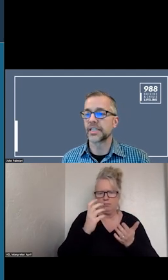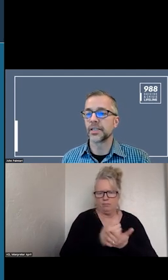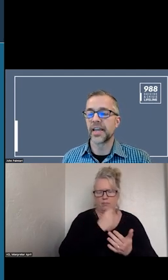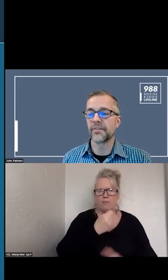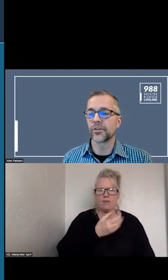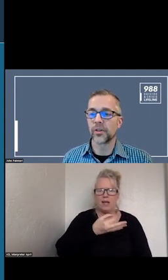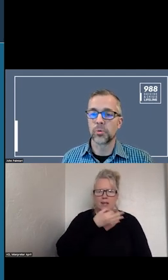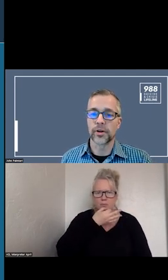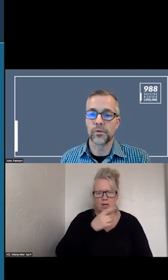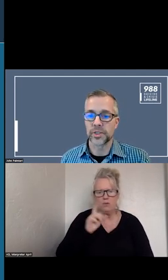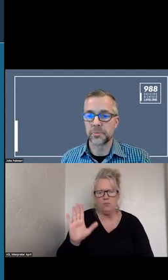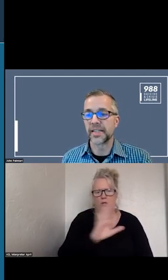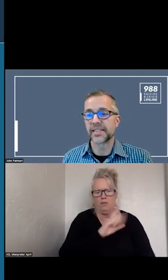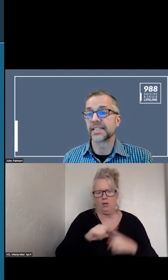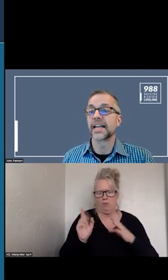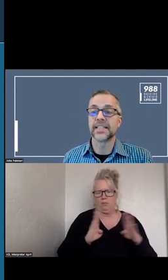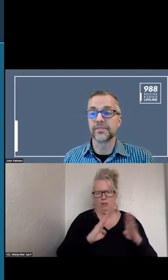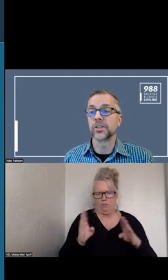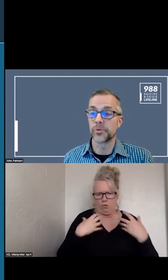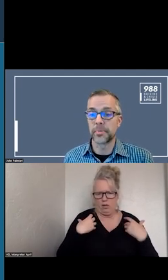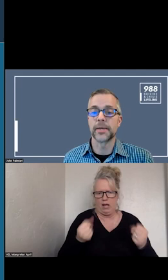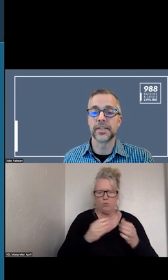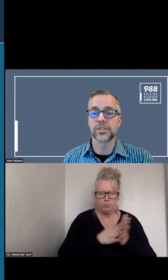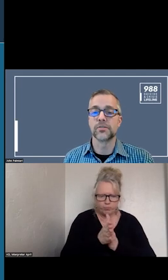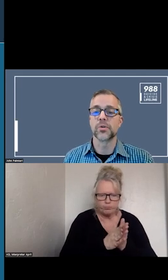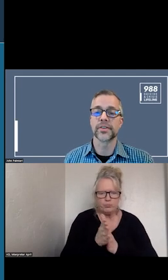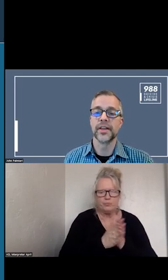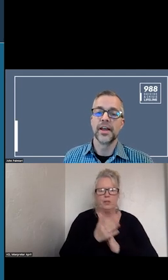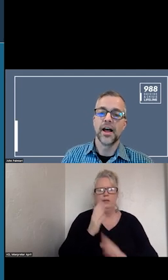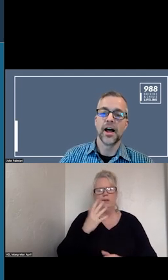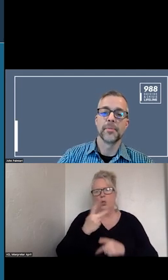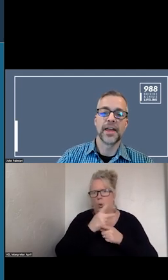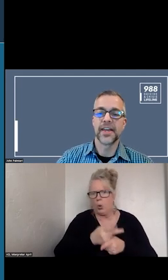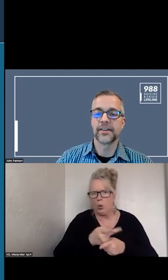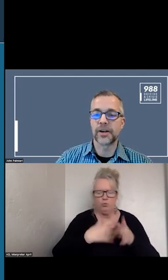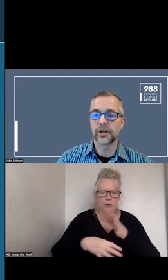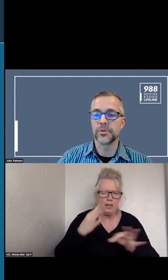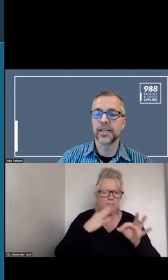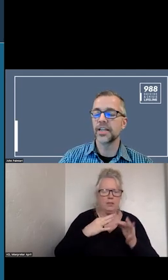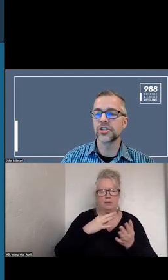IN THE BEHAVIOR HEALTH WORK FORCE SPACE AND INTENSIVES AND LOAN REPAYMENT AND SO FORTH. AND ALSO COMMUNICATIONS.